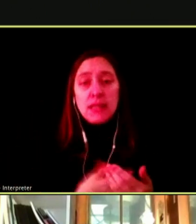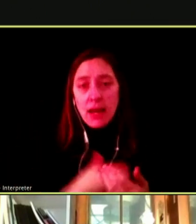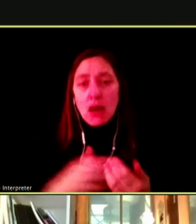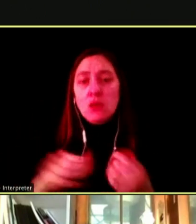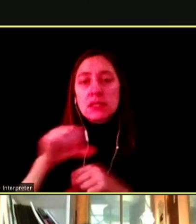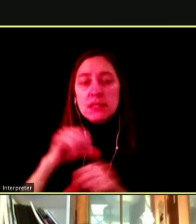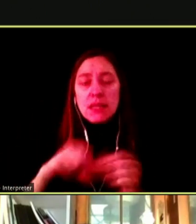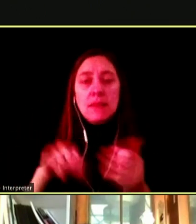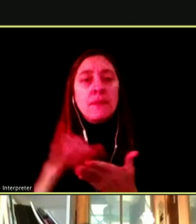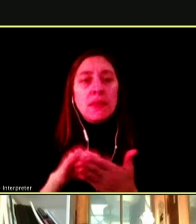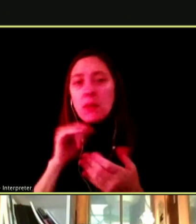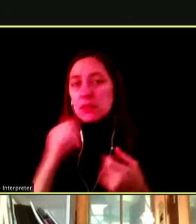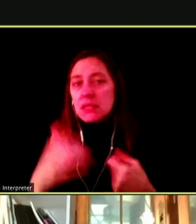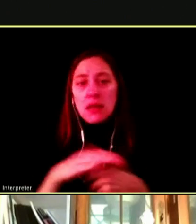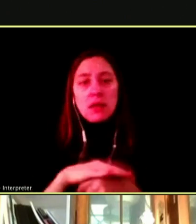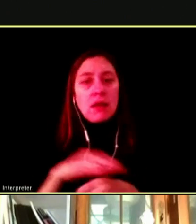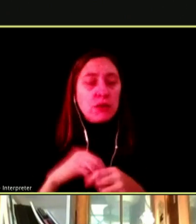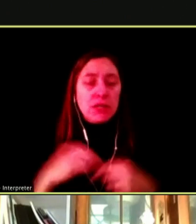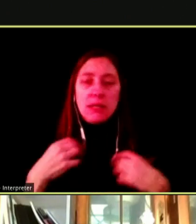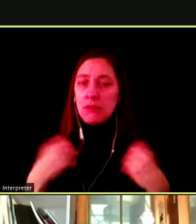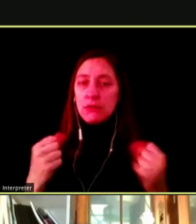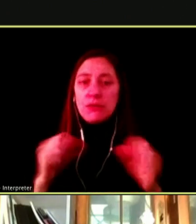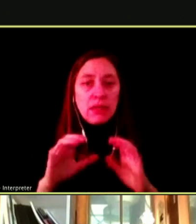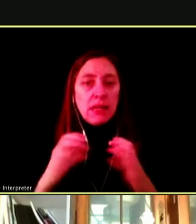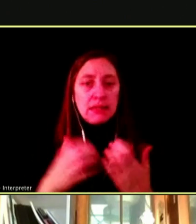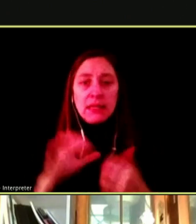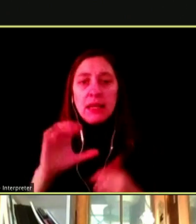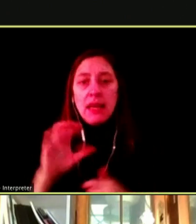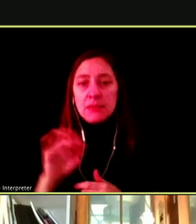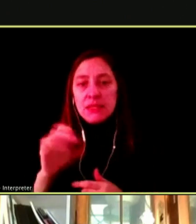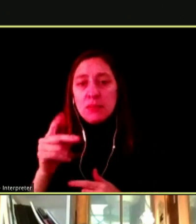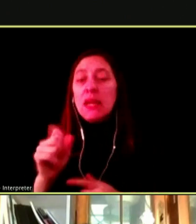THAT WAS NOT COVERED. MCPS HAS CHANGED THIS NOW.